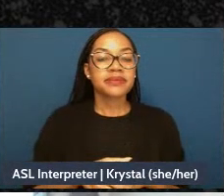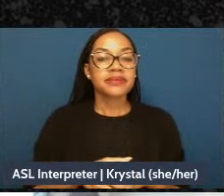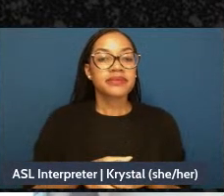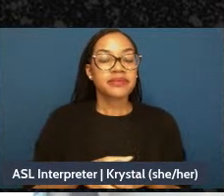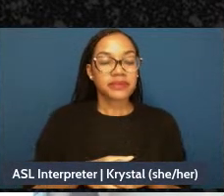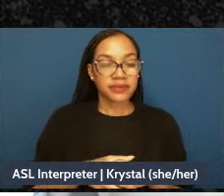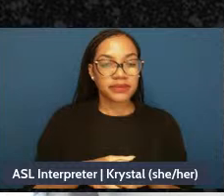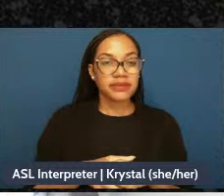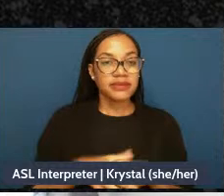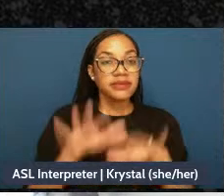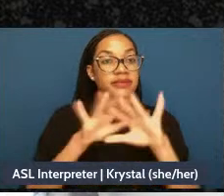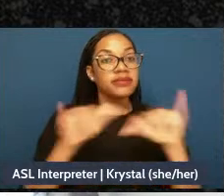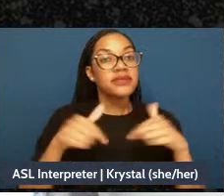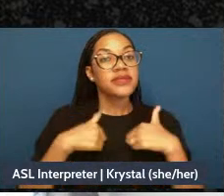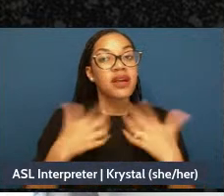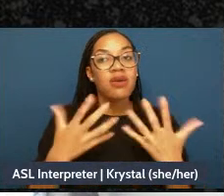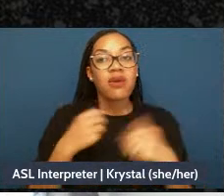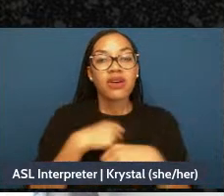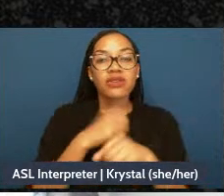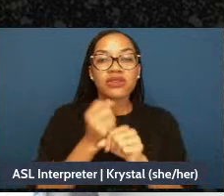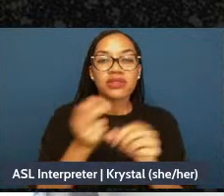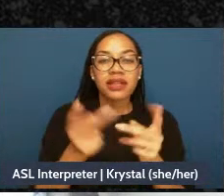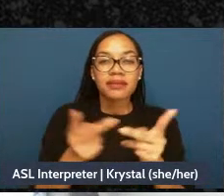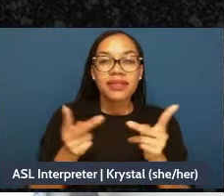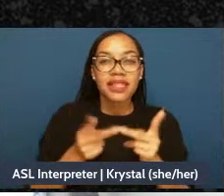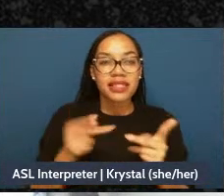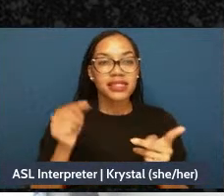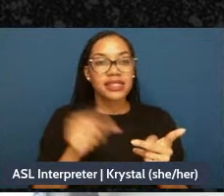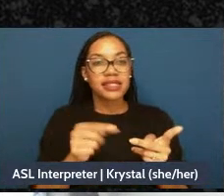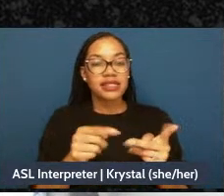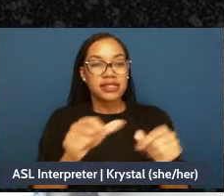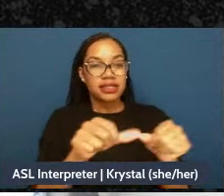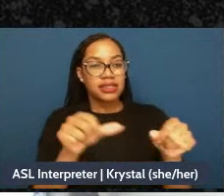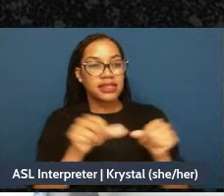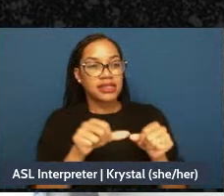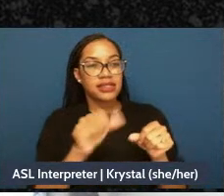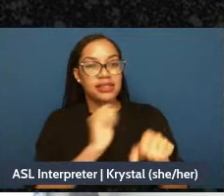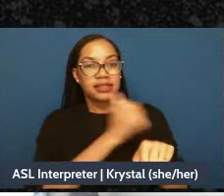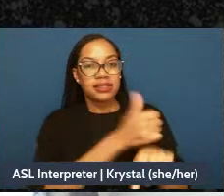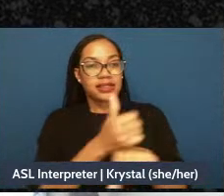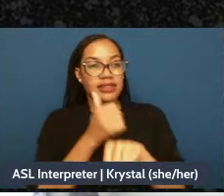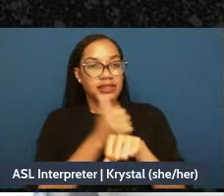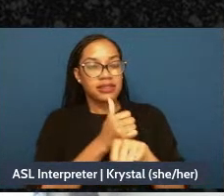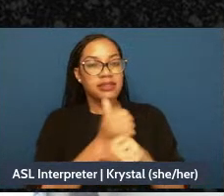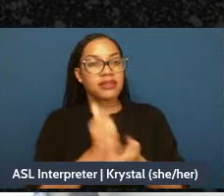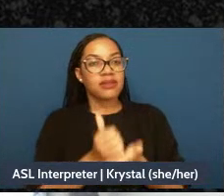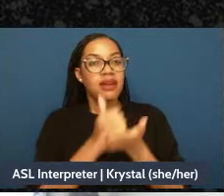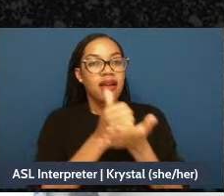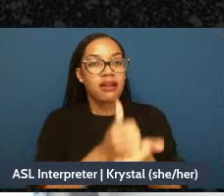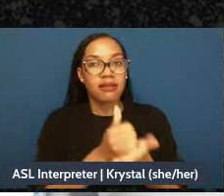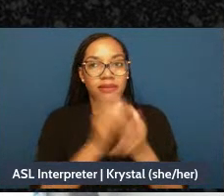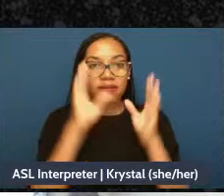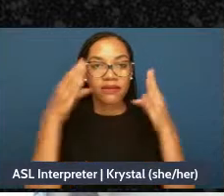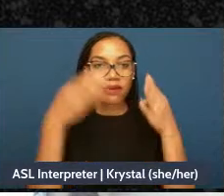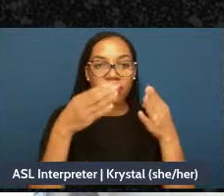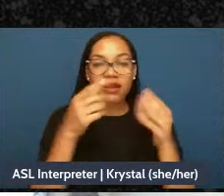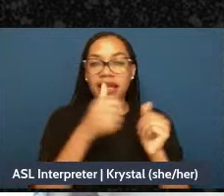that center those most affected uh by oppression and I also want to create mirrors so people can